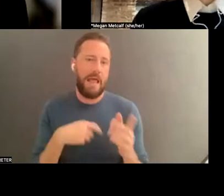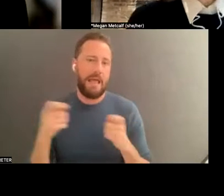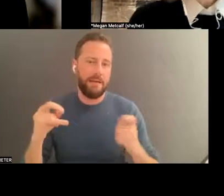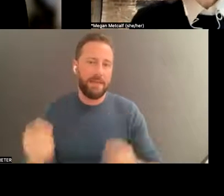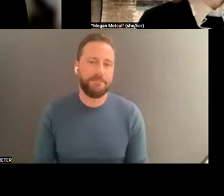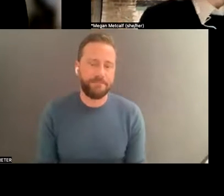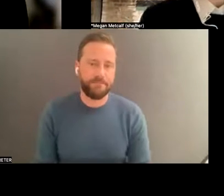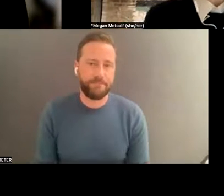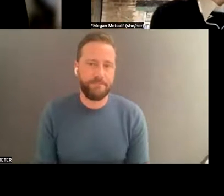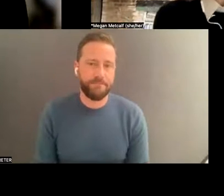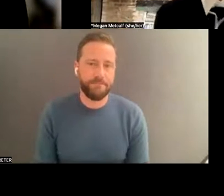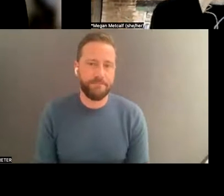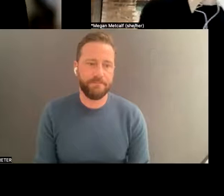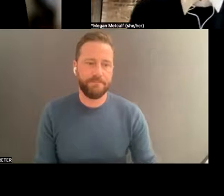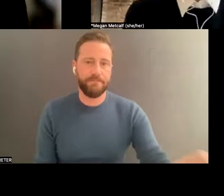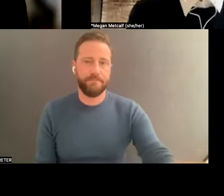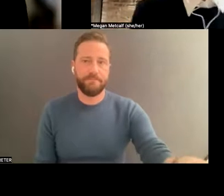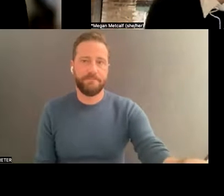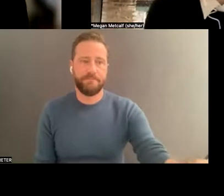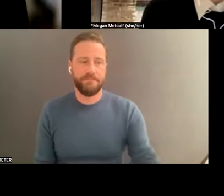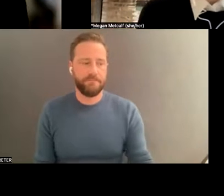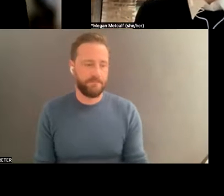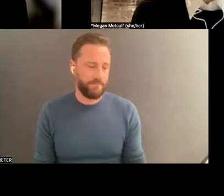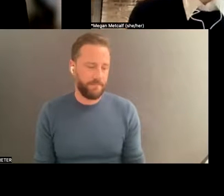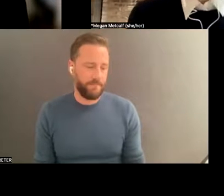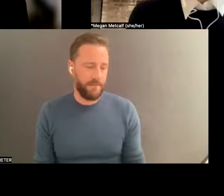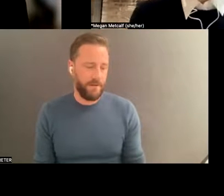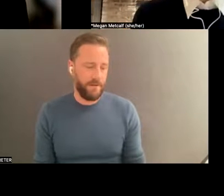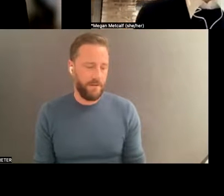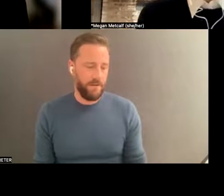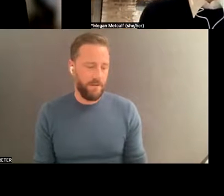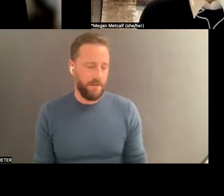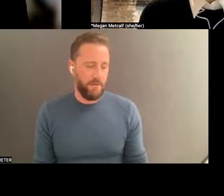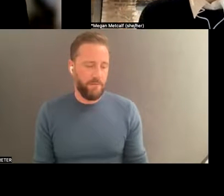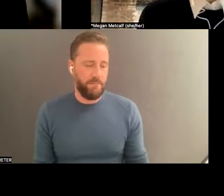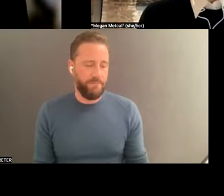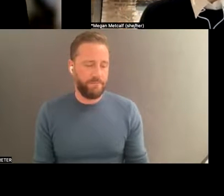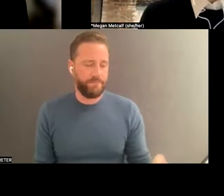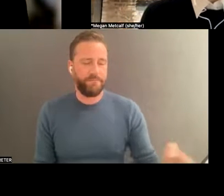. >> Mark Pickett: I understand what you're saying, because people call me and say, hey, I'm in Germany! There's some guys out